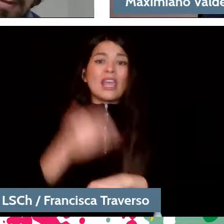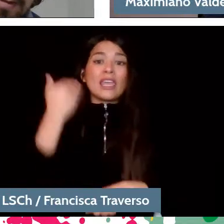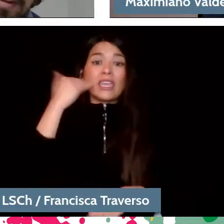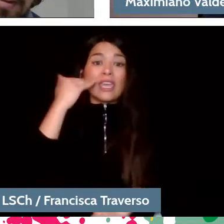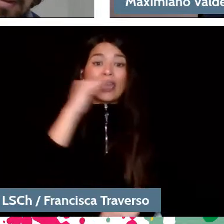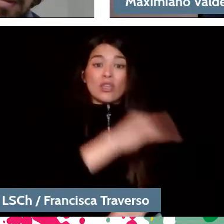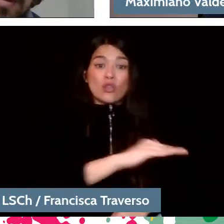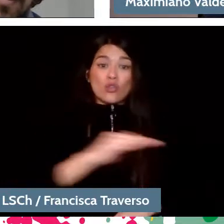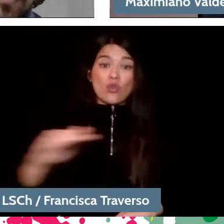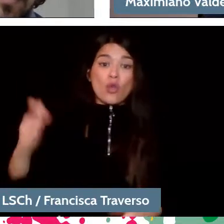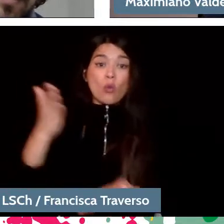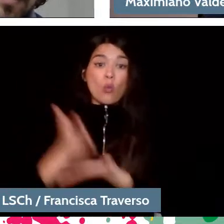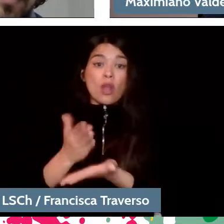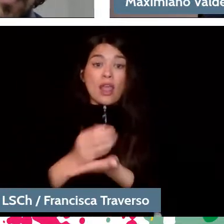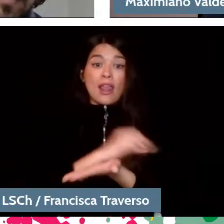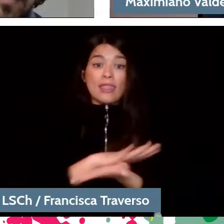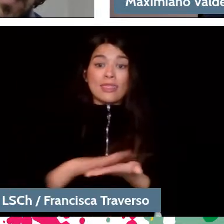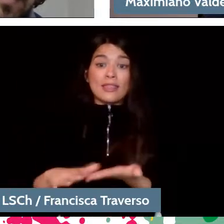have resources they can go to study an instrument.